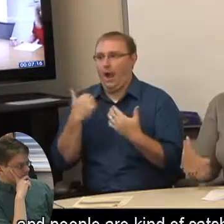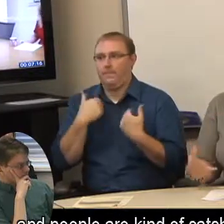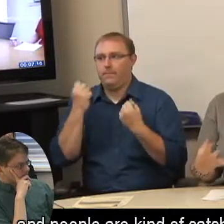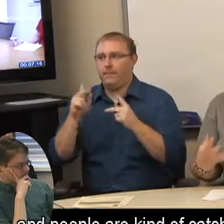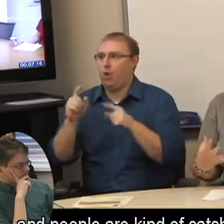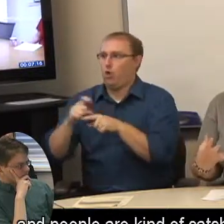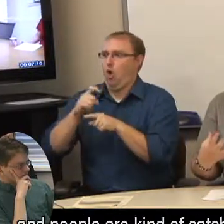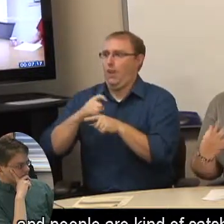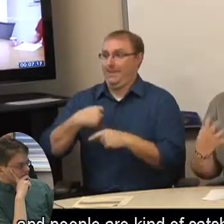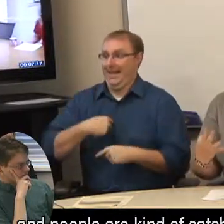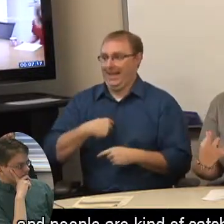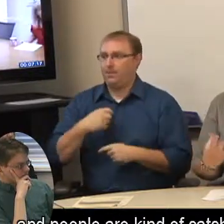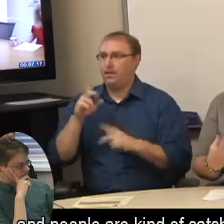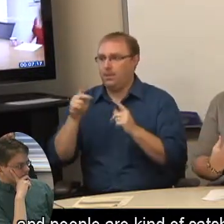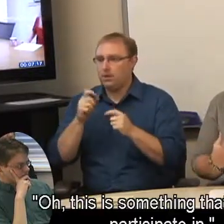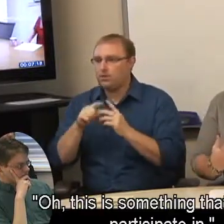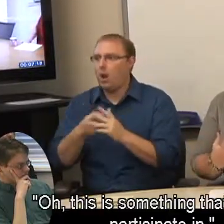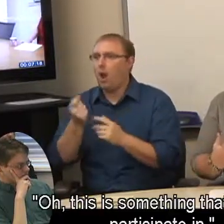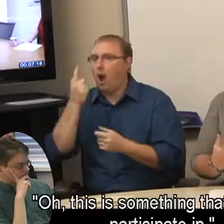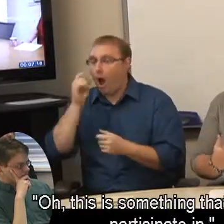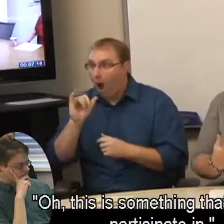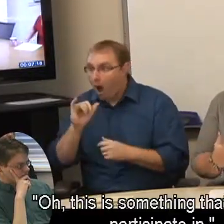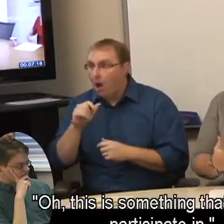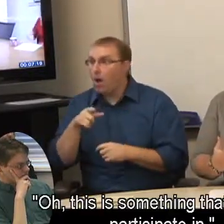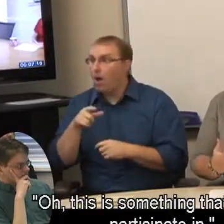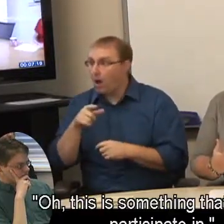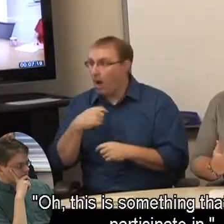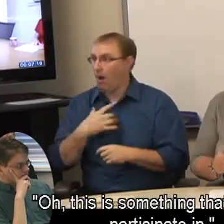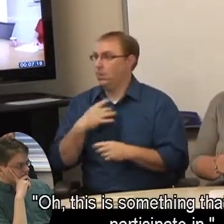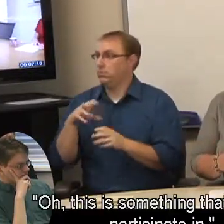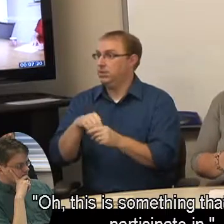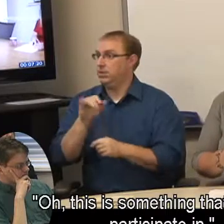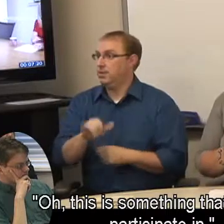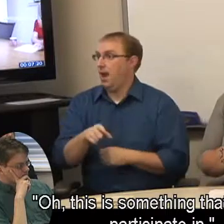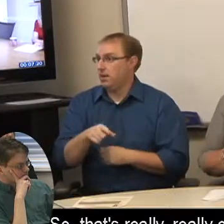and people are kind of catching on that, "Oh, this is something that I want to participate in."